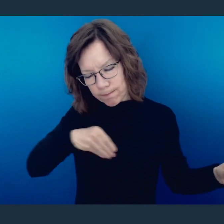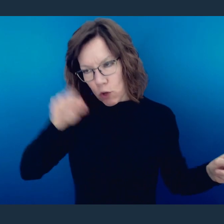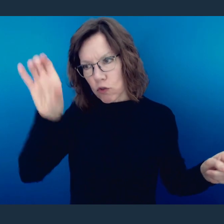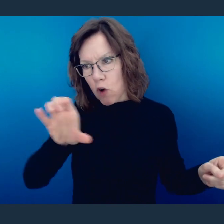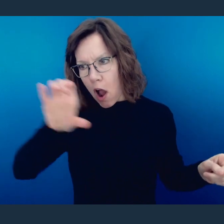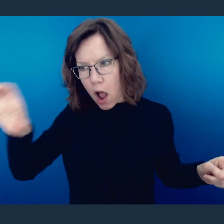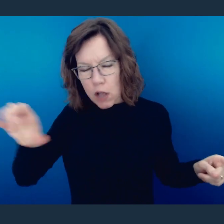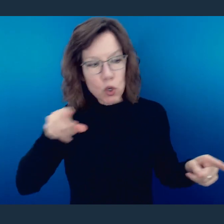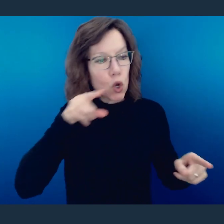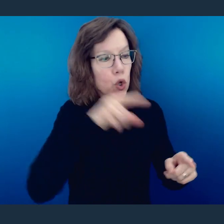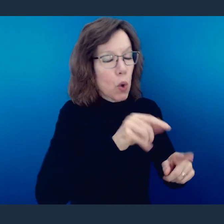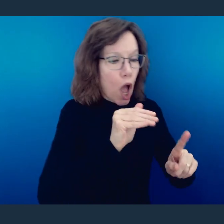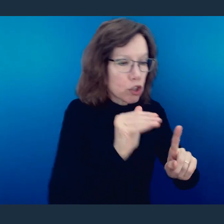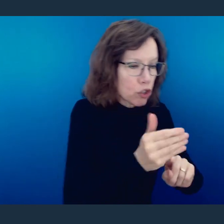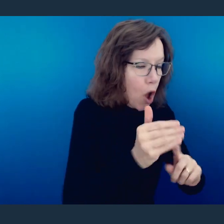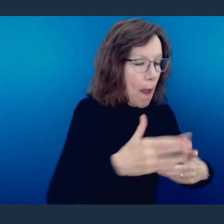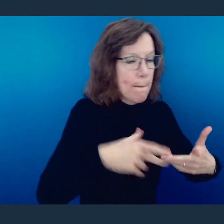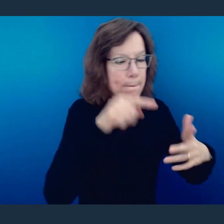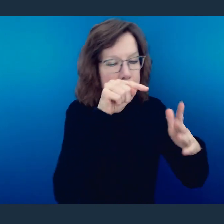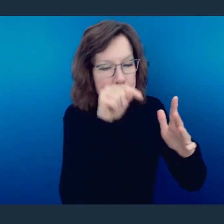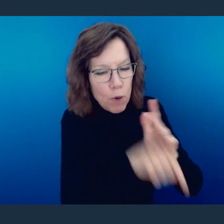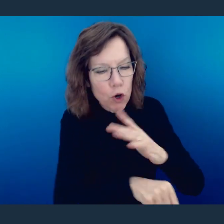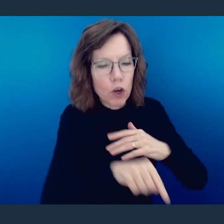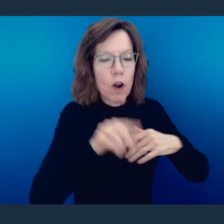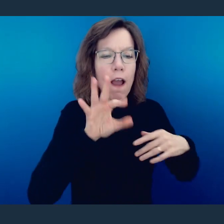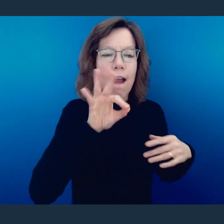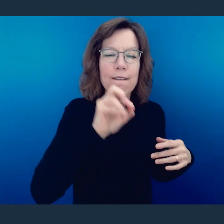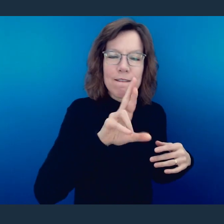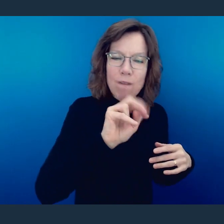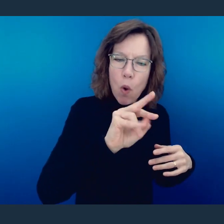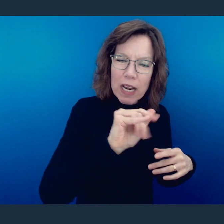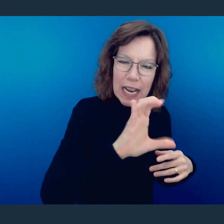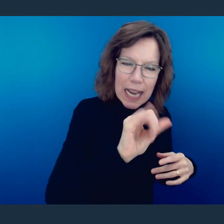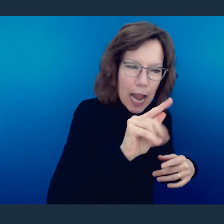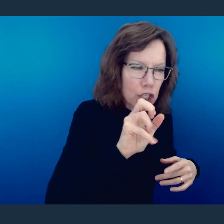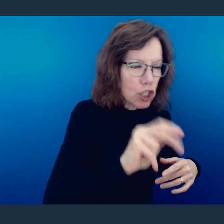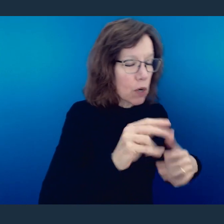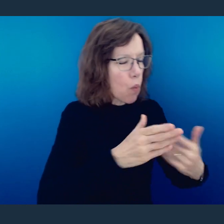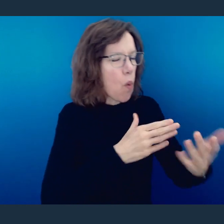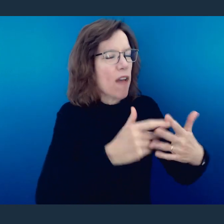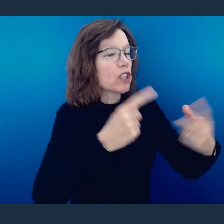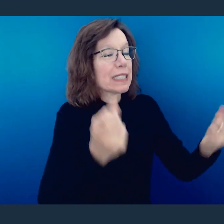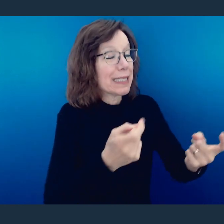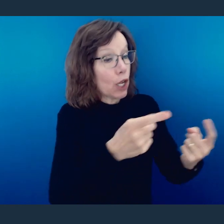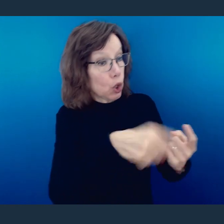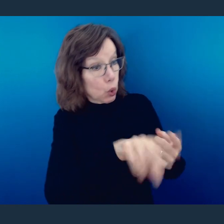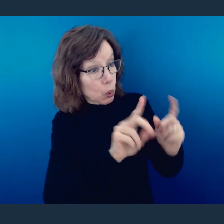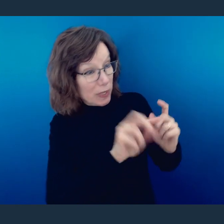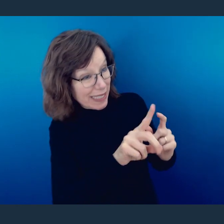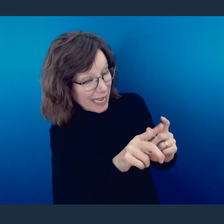you were an adulterer or a murderer or a fornicator or name any other listing of a type of sin